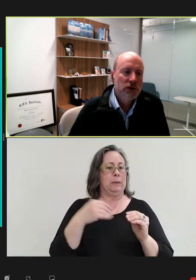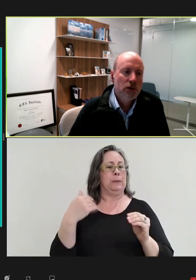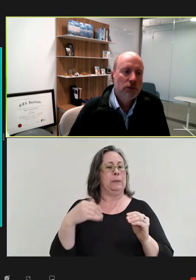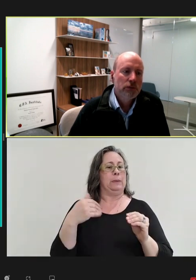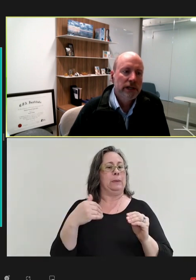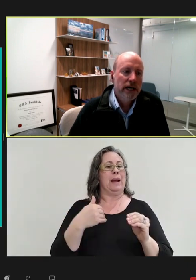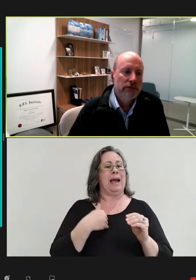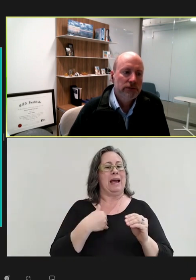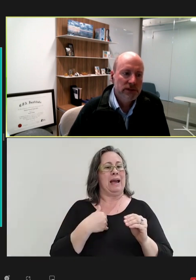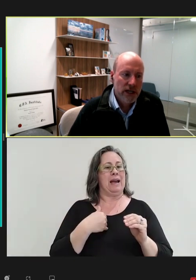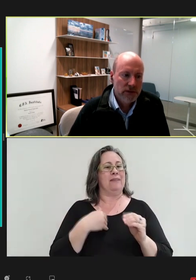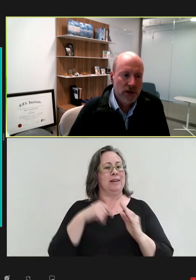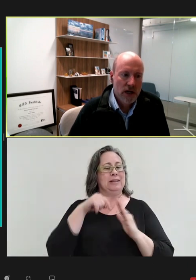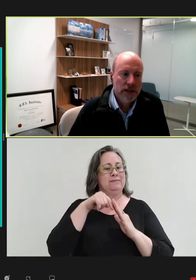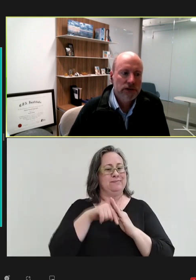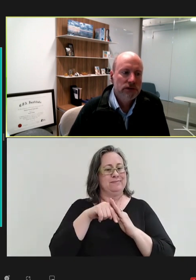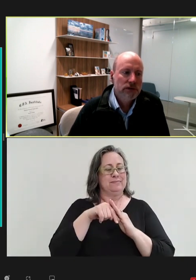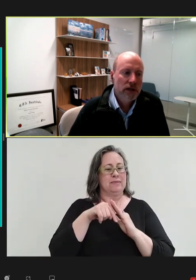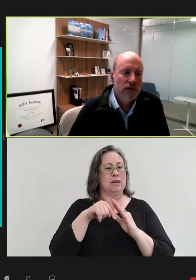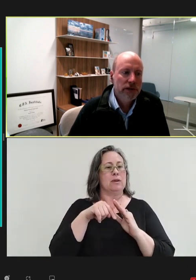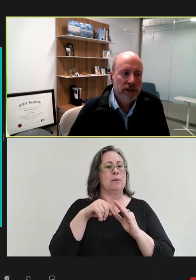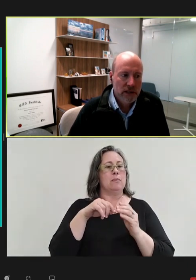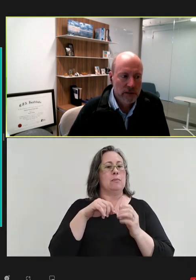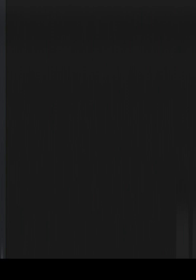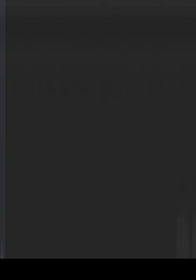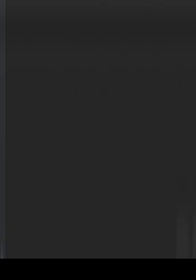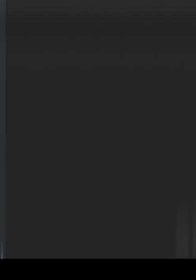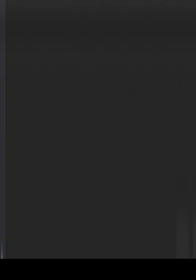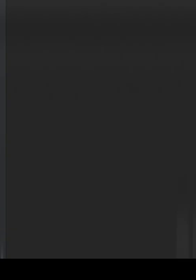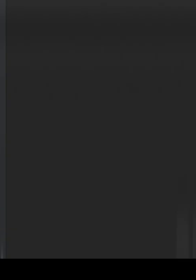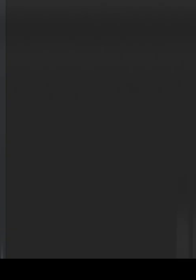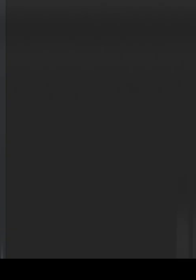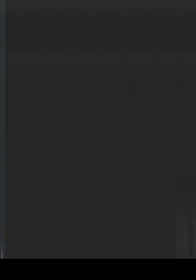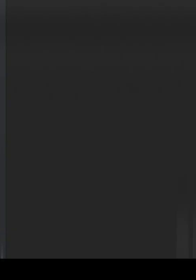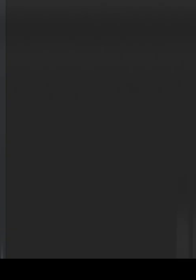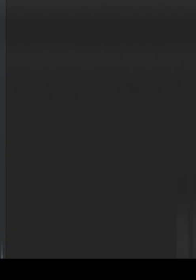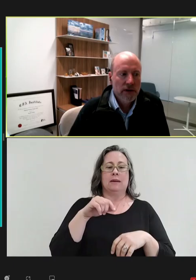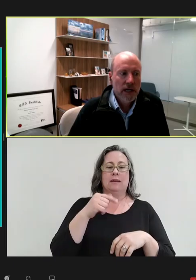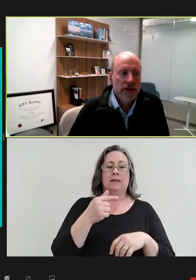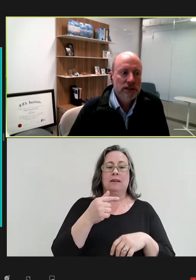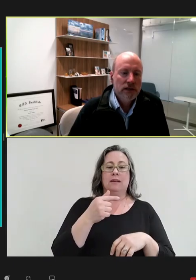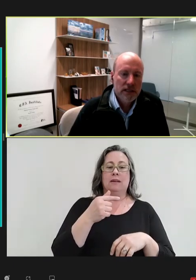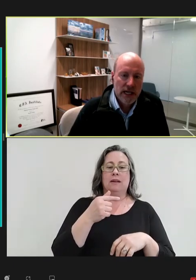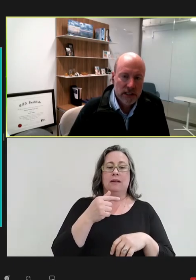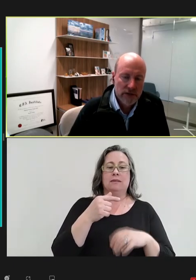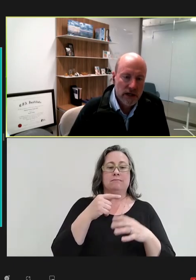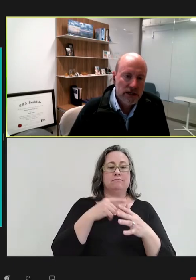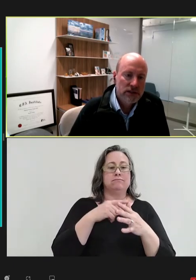So, we have Staphylococcus, gonorrhea, chlamydia, West Nile virus, Coxsackie virus,